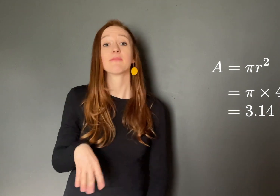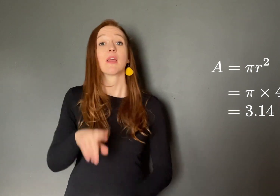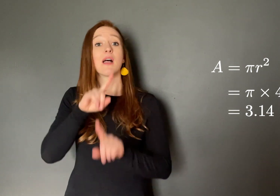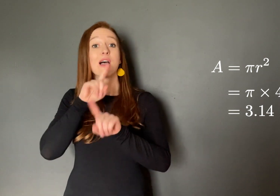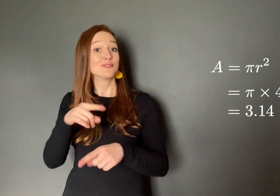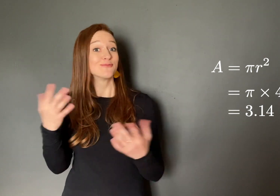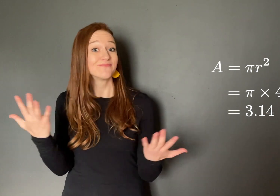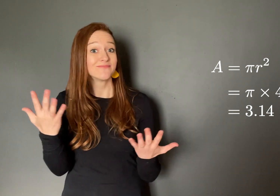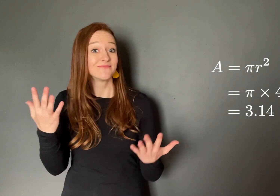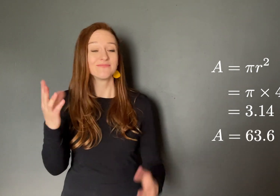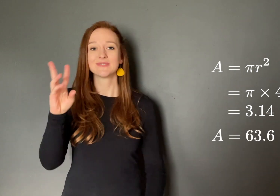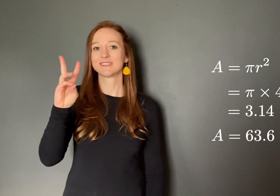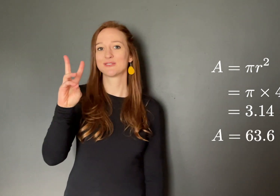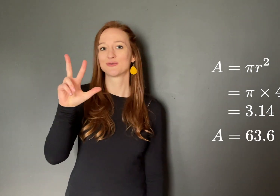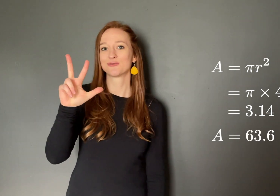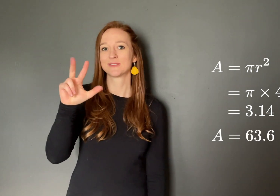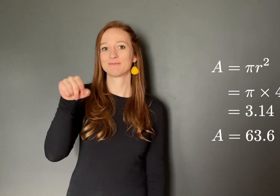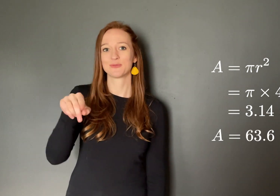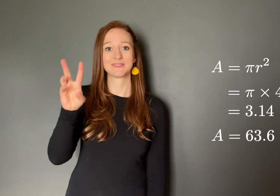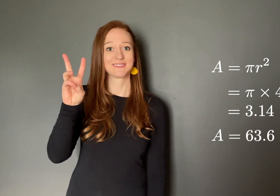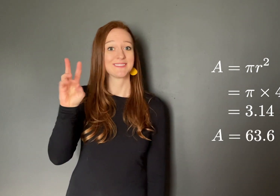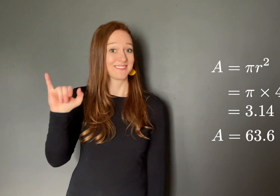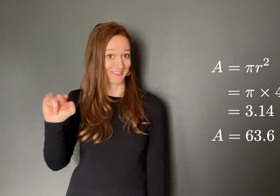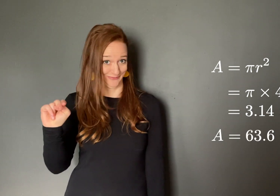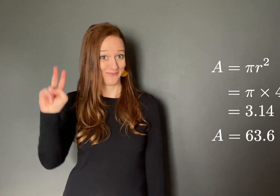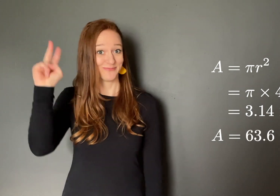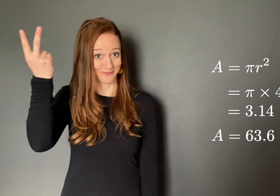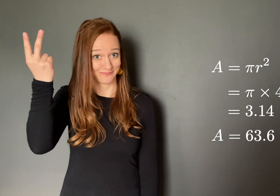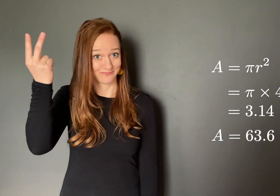giving us 63.6 square inches.